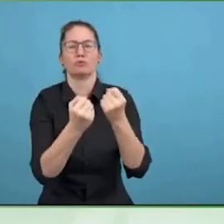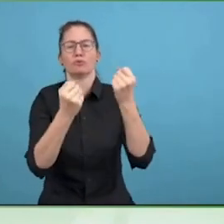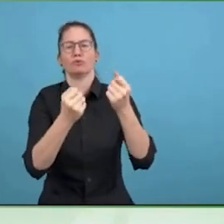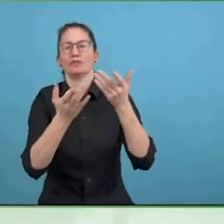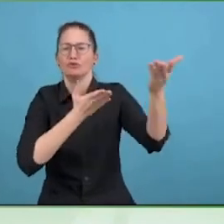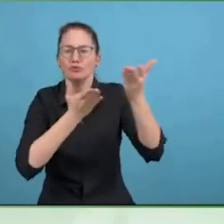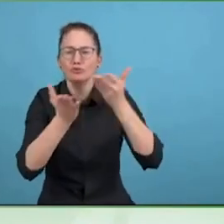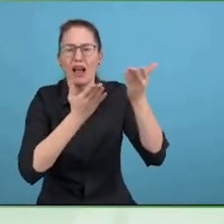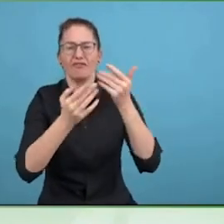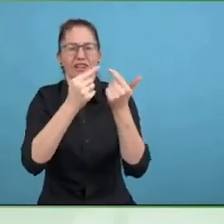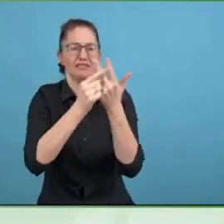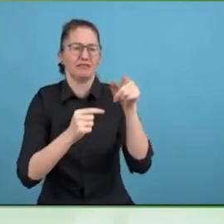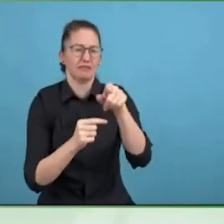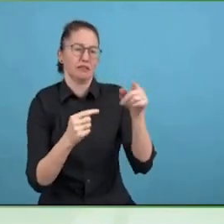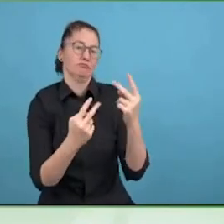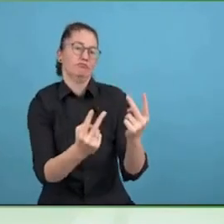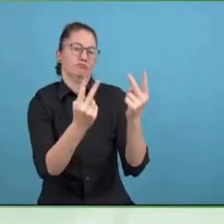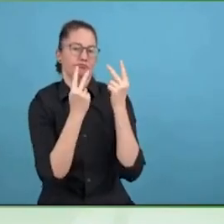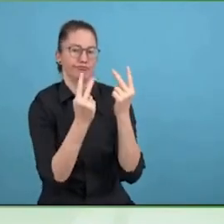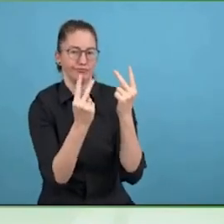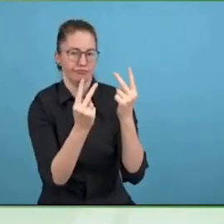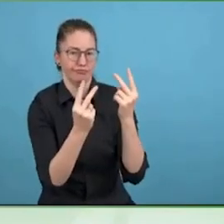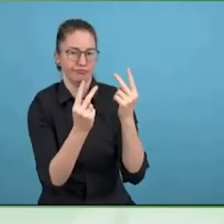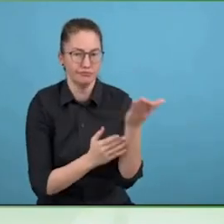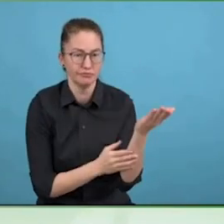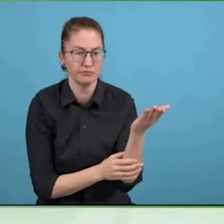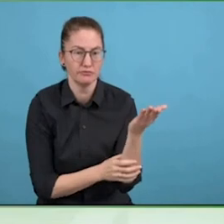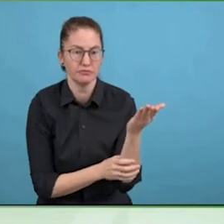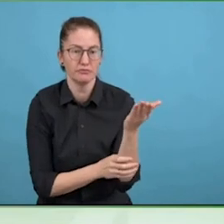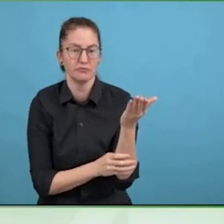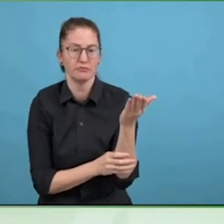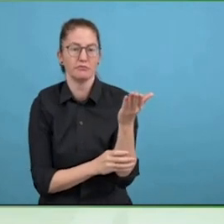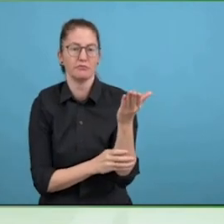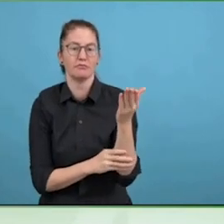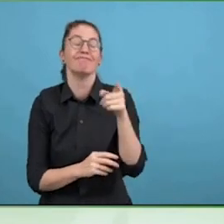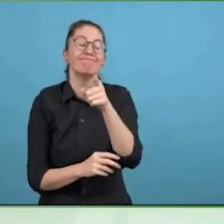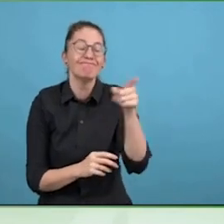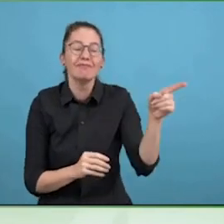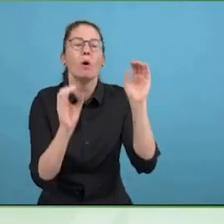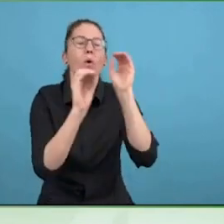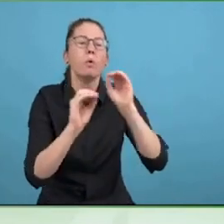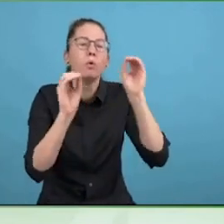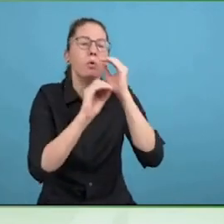same approach to how we do our governance around this to really